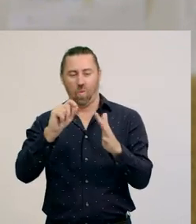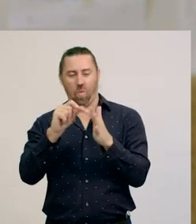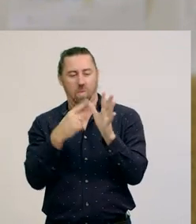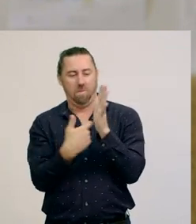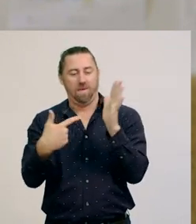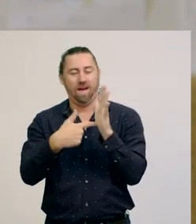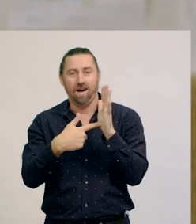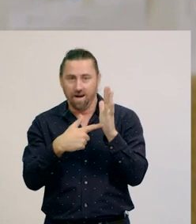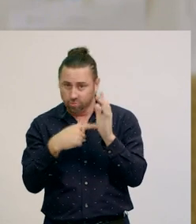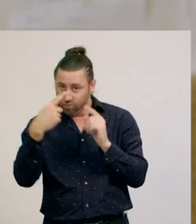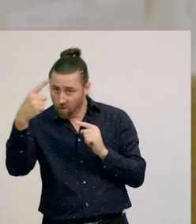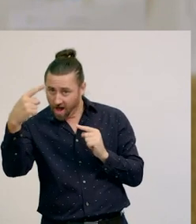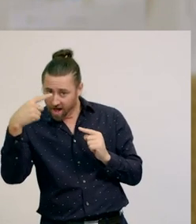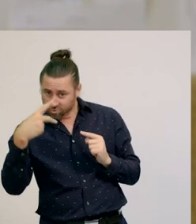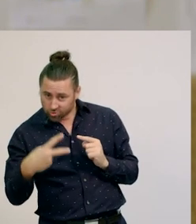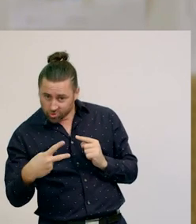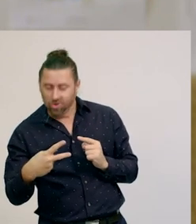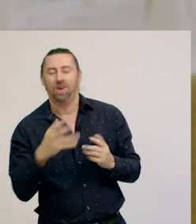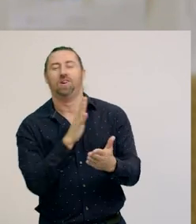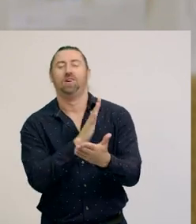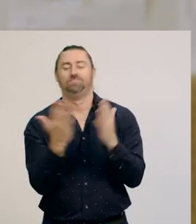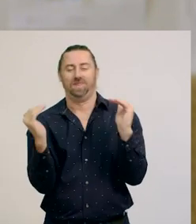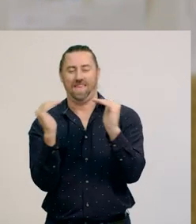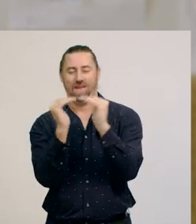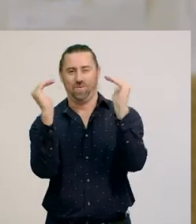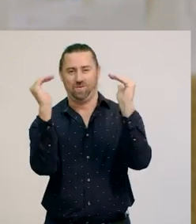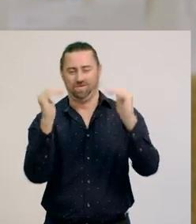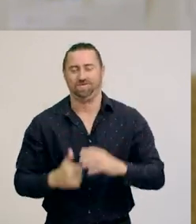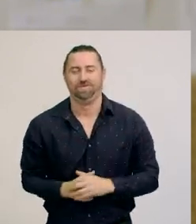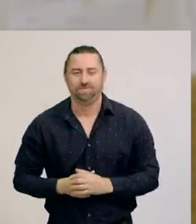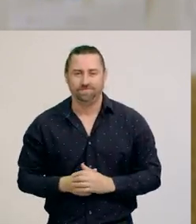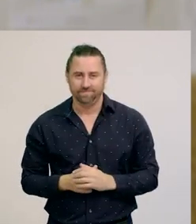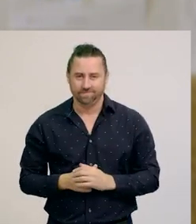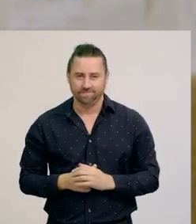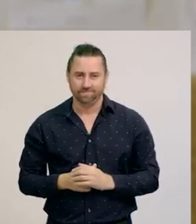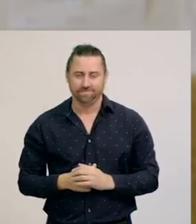The fold tells me where I can divide it, to make it two equal parts.